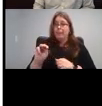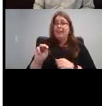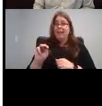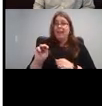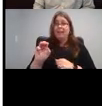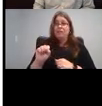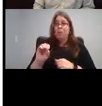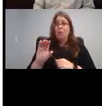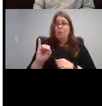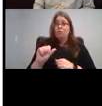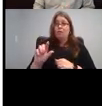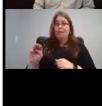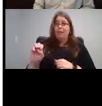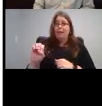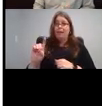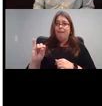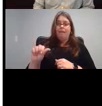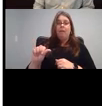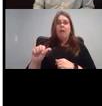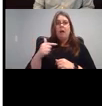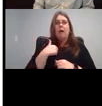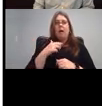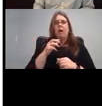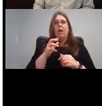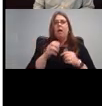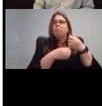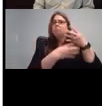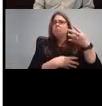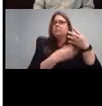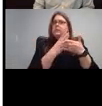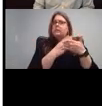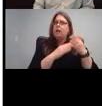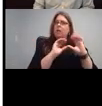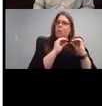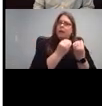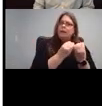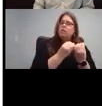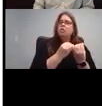or ideas for people, people or organizations you can follow for